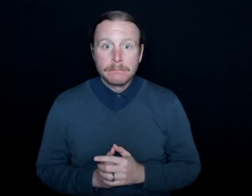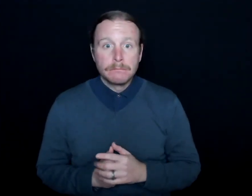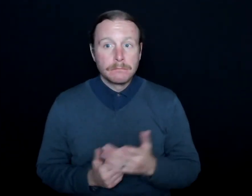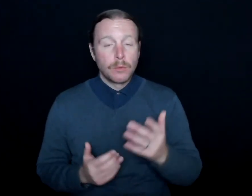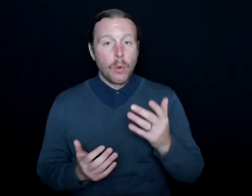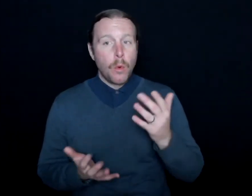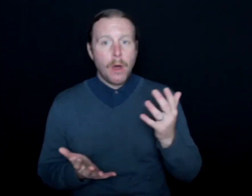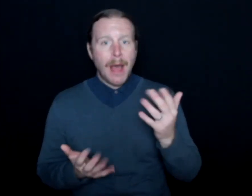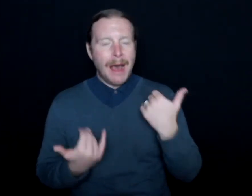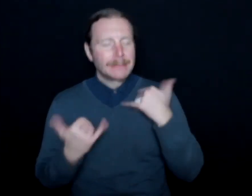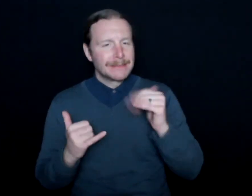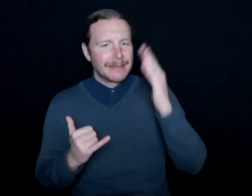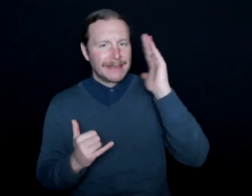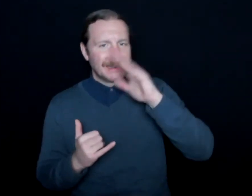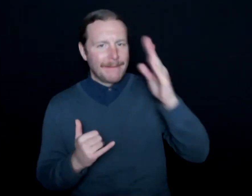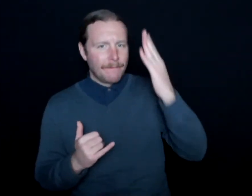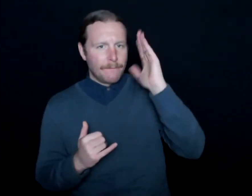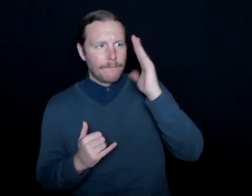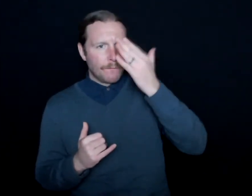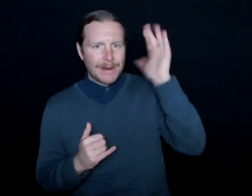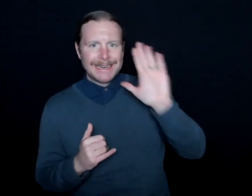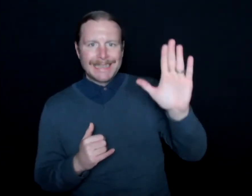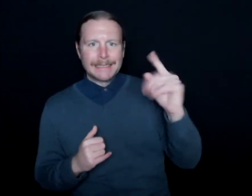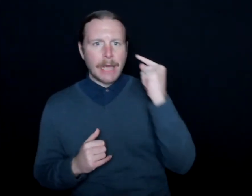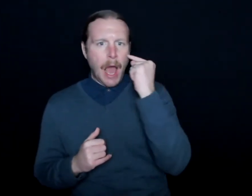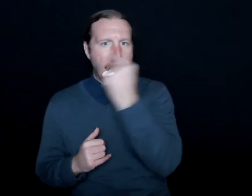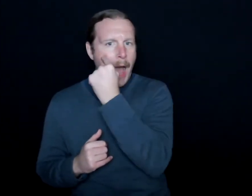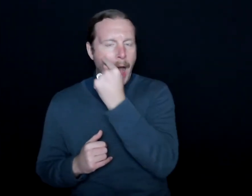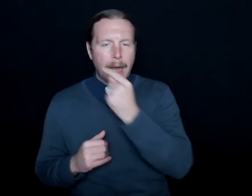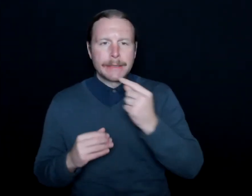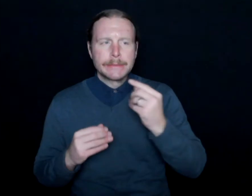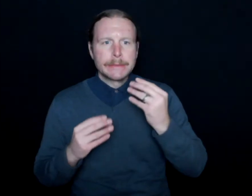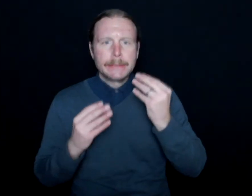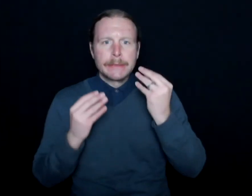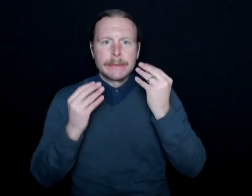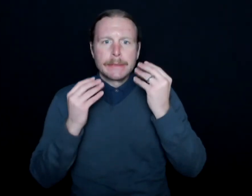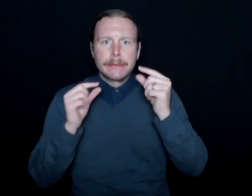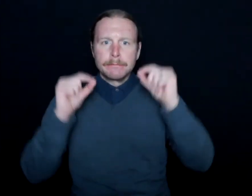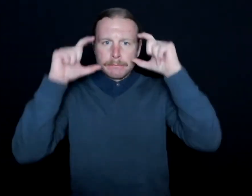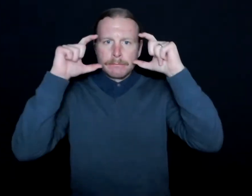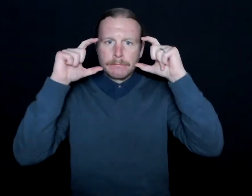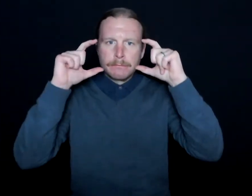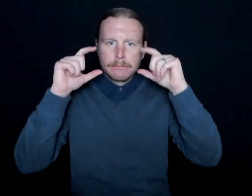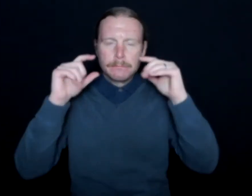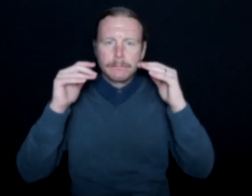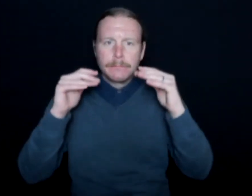I'll still never forget the look on his eyes-- you could see the sort of glimmer in his eyes and this excitement.